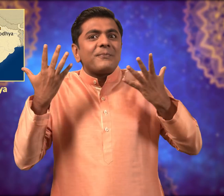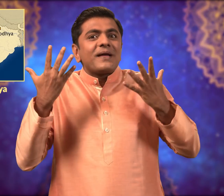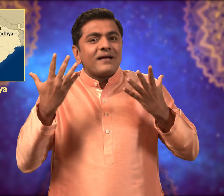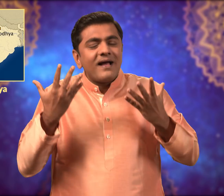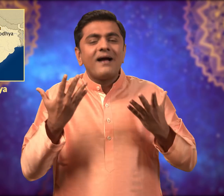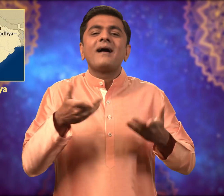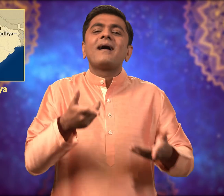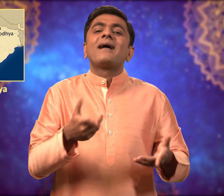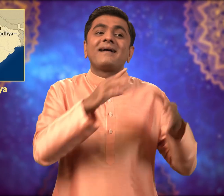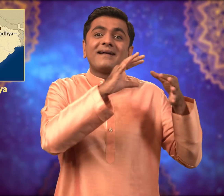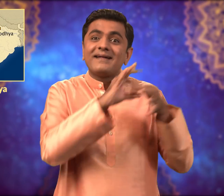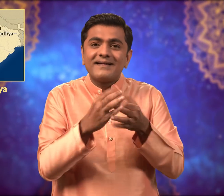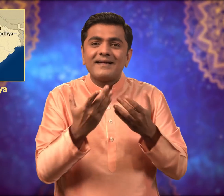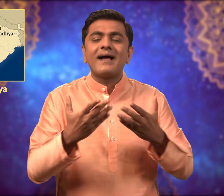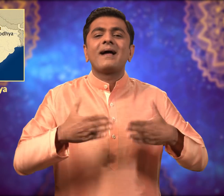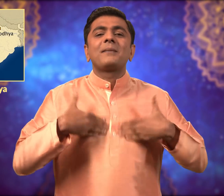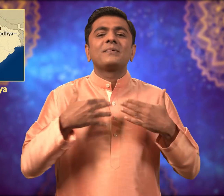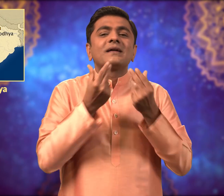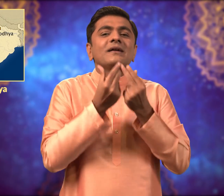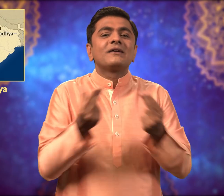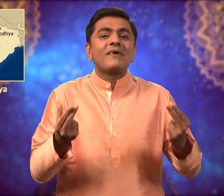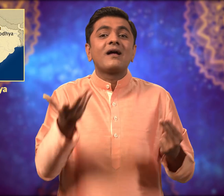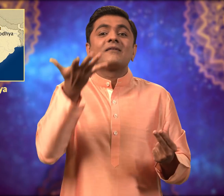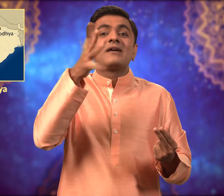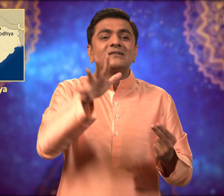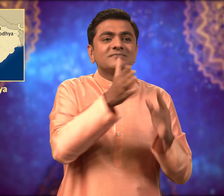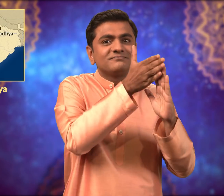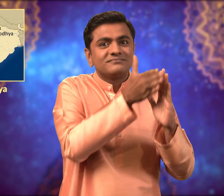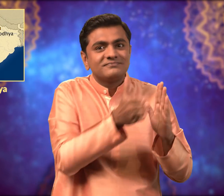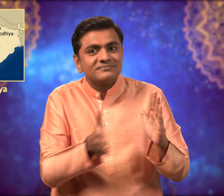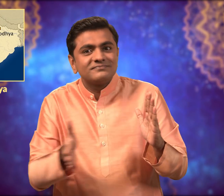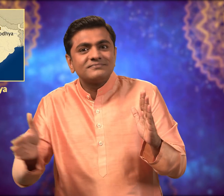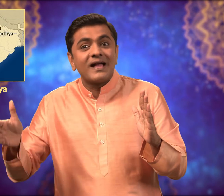This is why people celebrate it for five days.